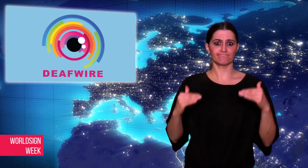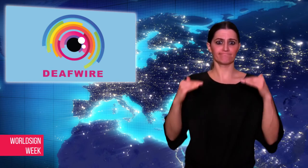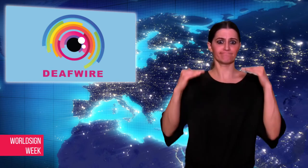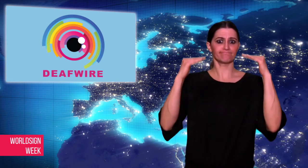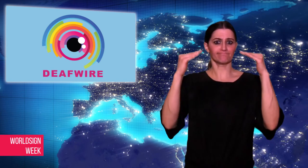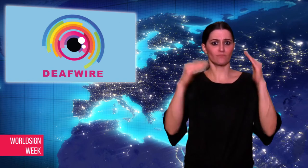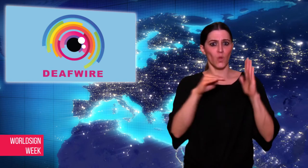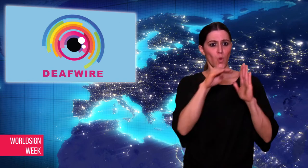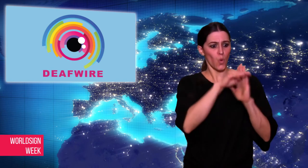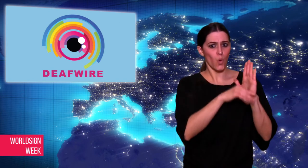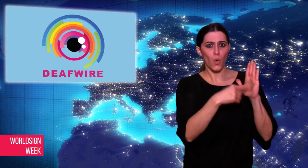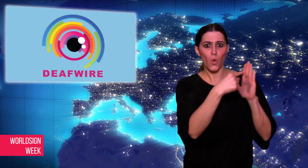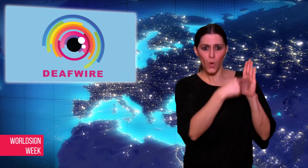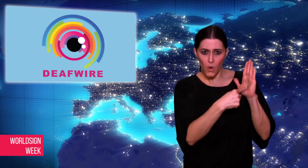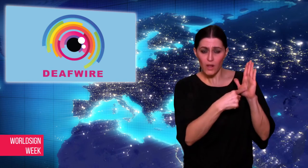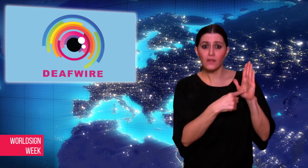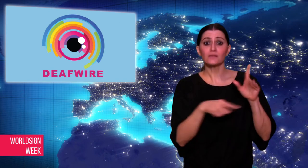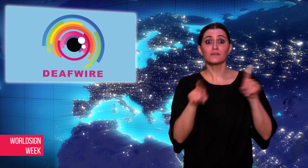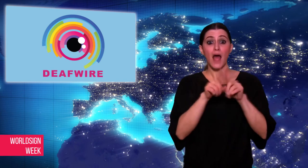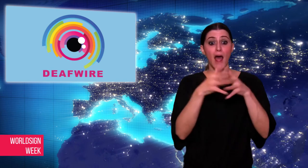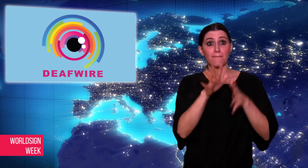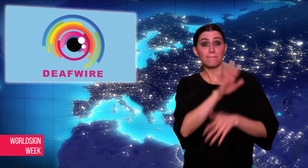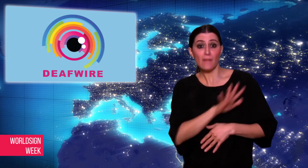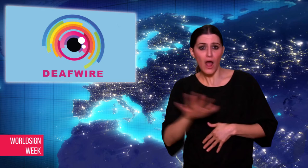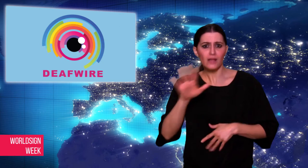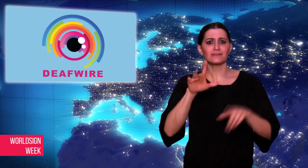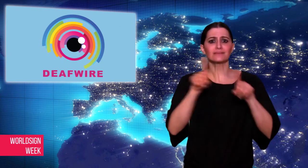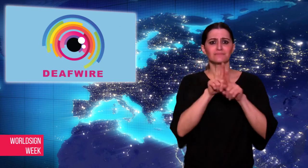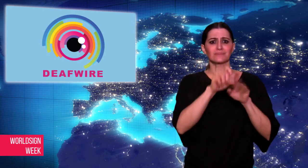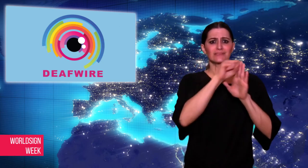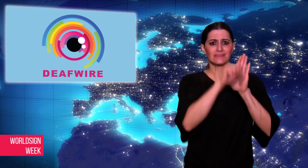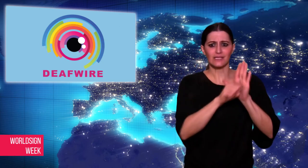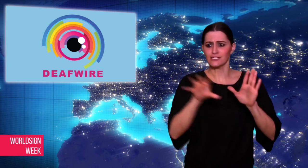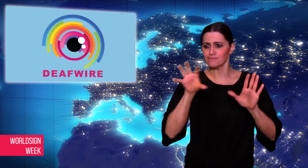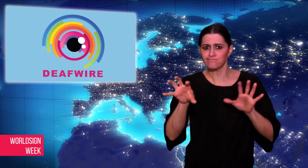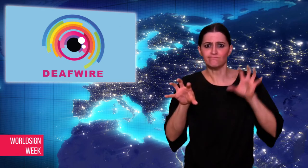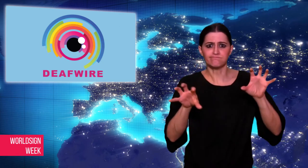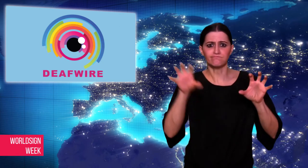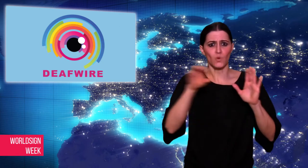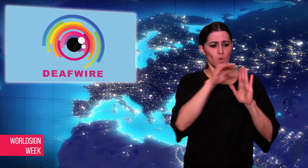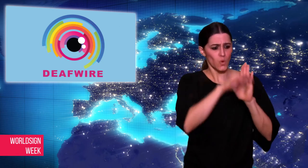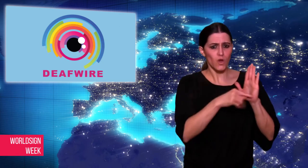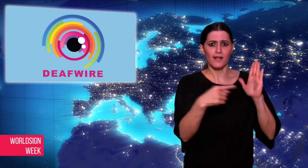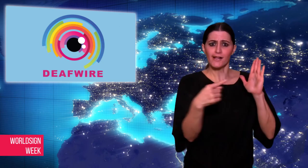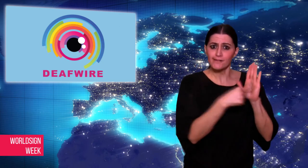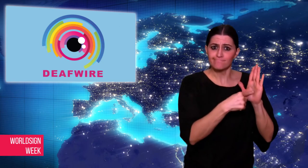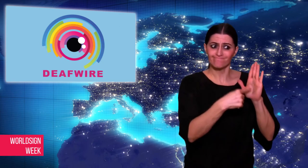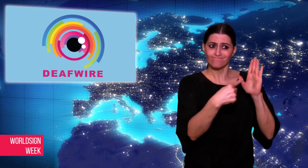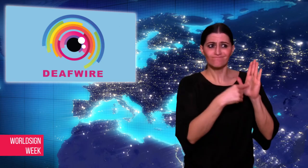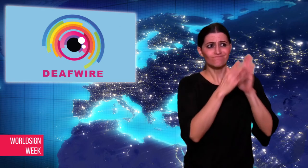communication with Deaf or